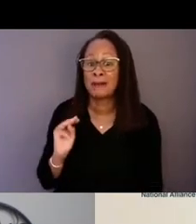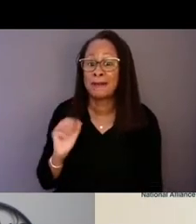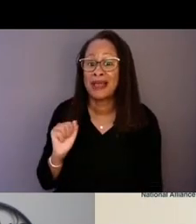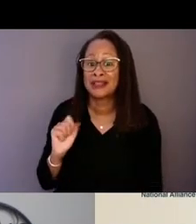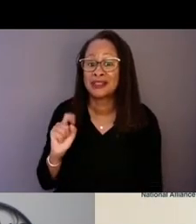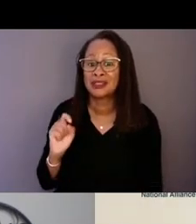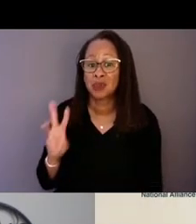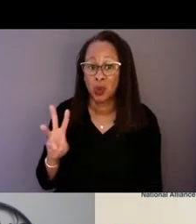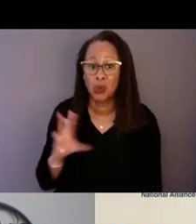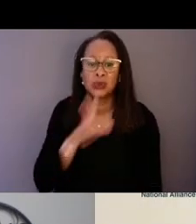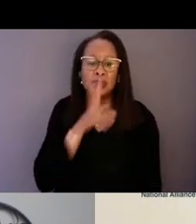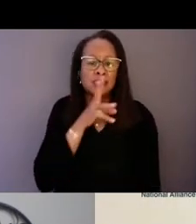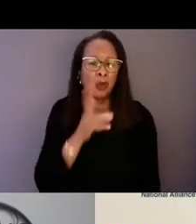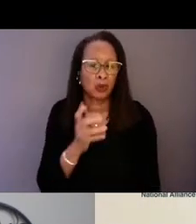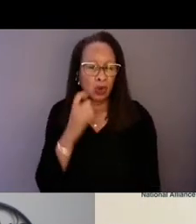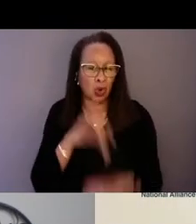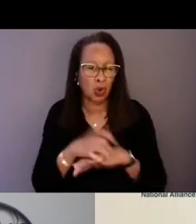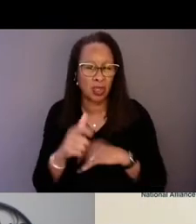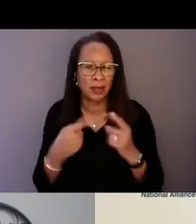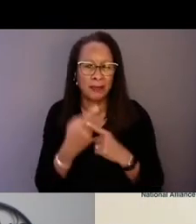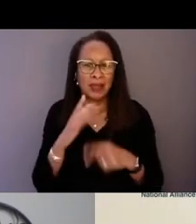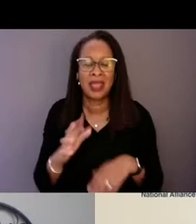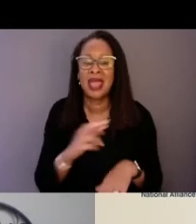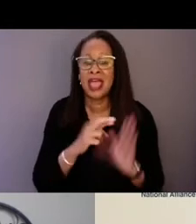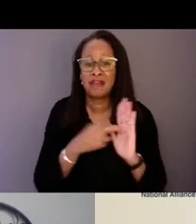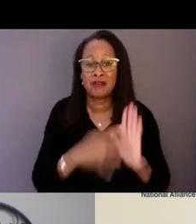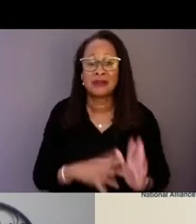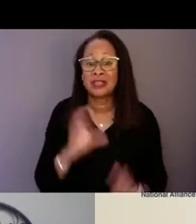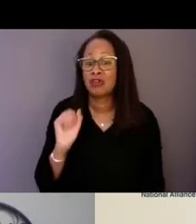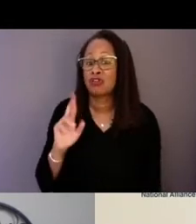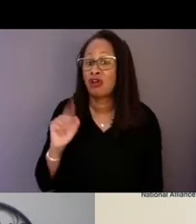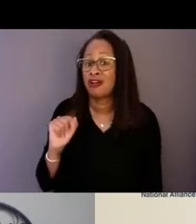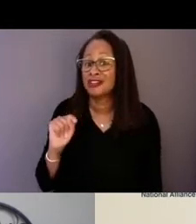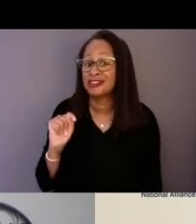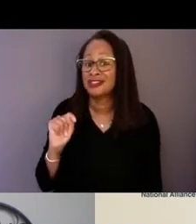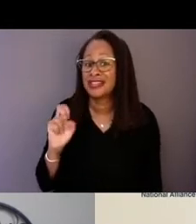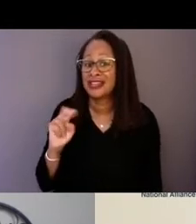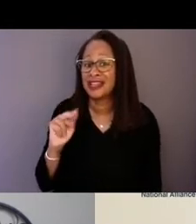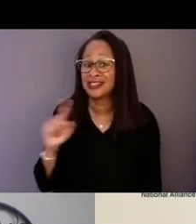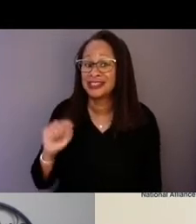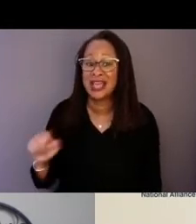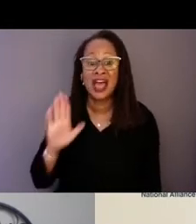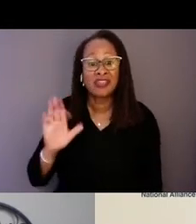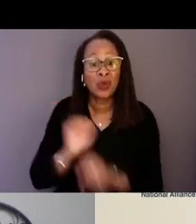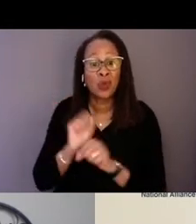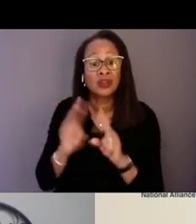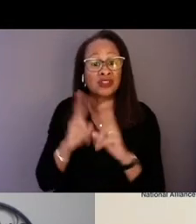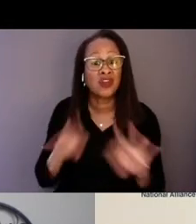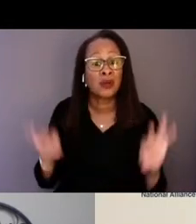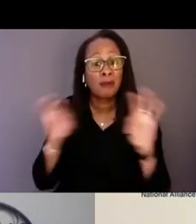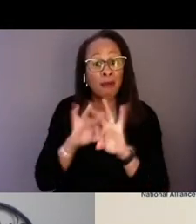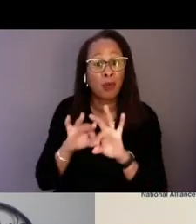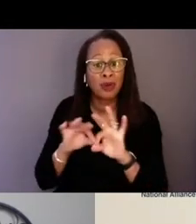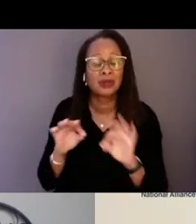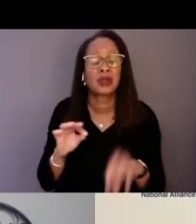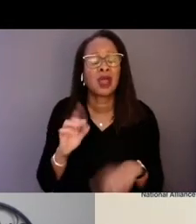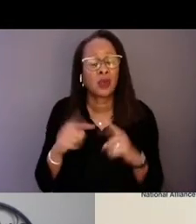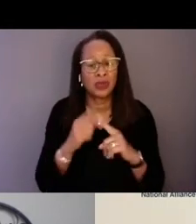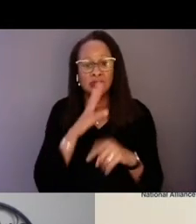and Representative Cárdenas, their work is critically important in terms of leadership tone and execution.